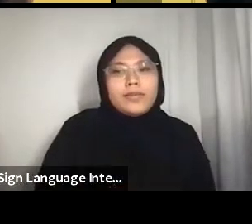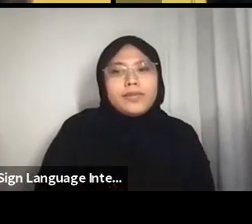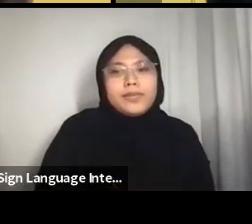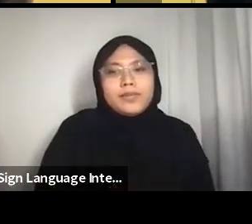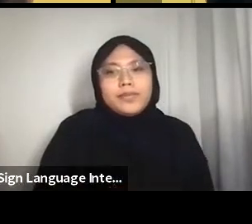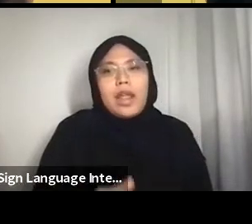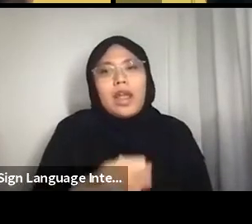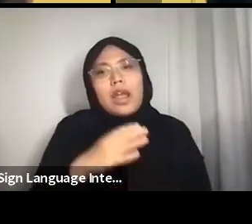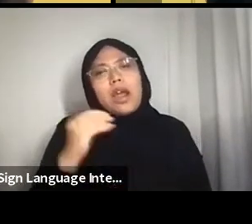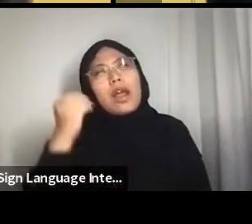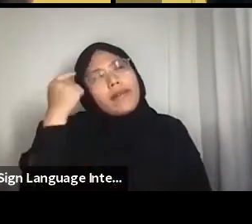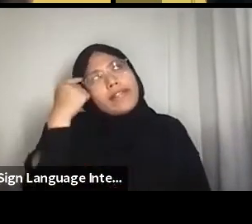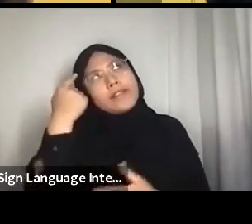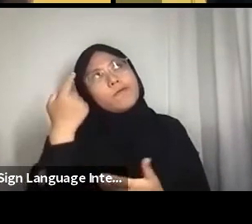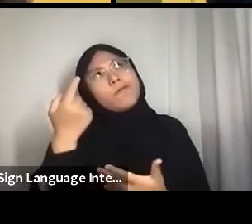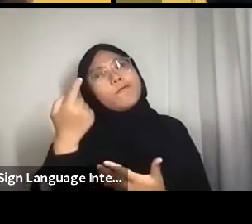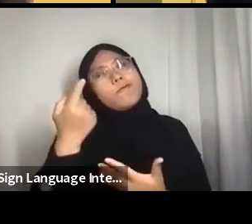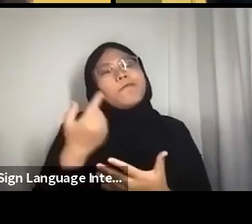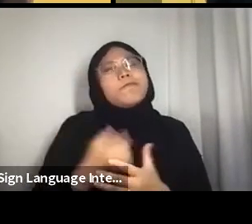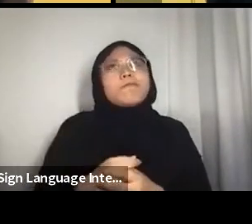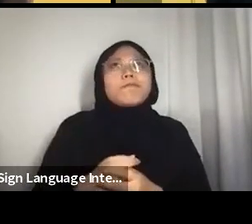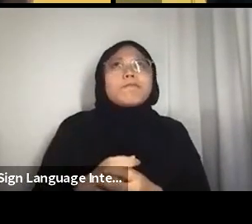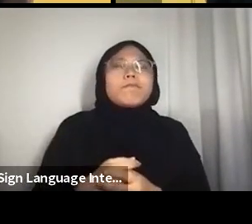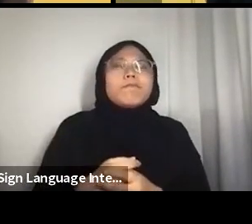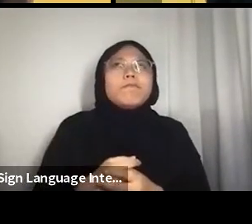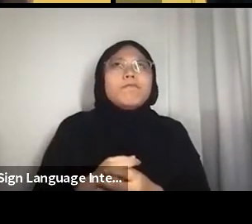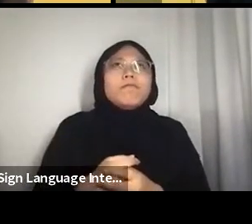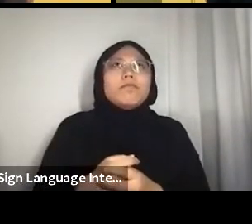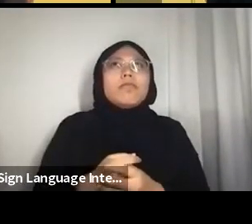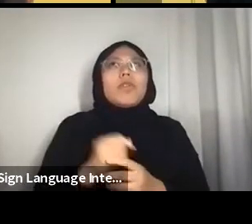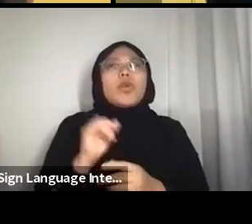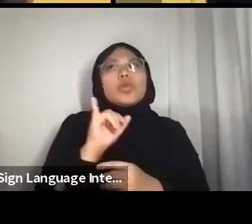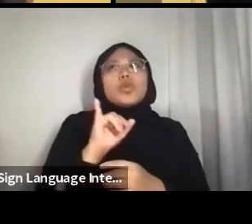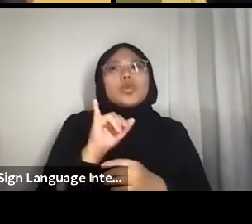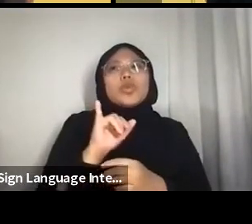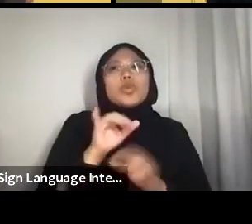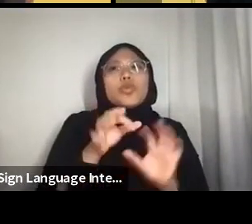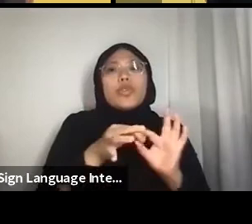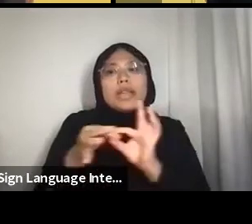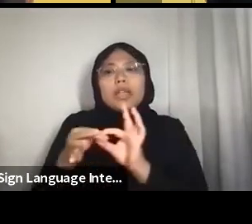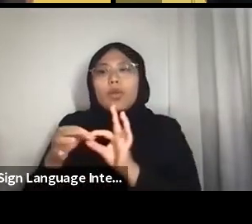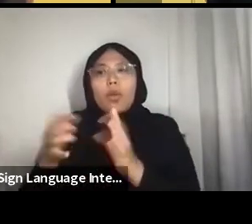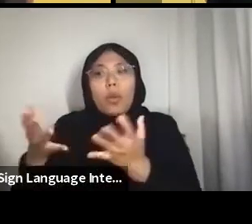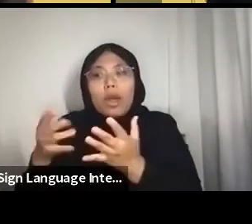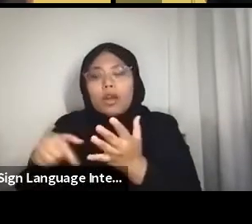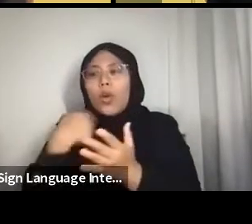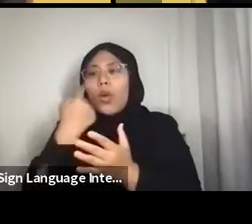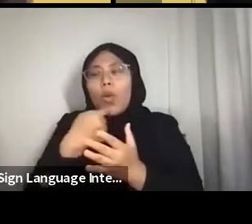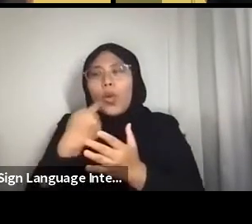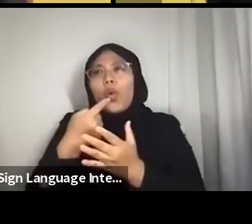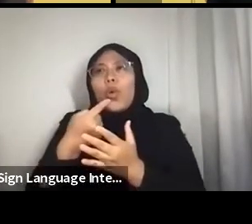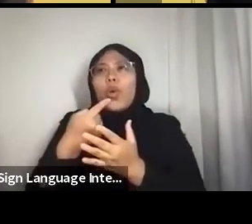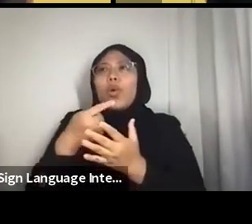I think at the end of the day it also boils down to who deserves to know these stories.